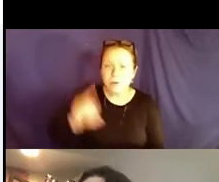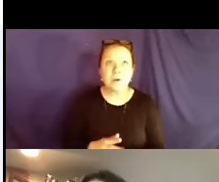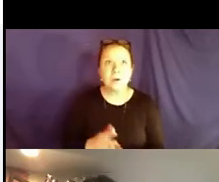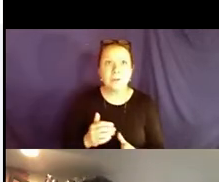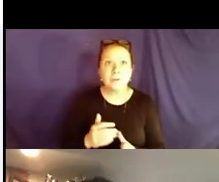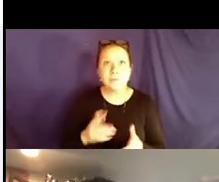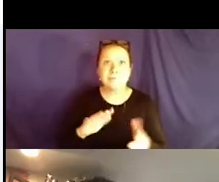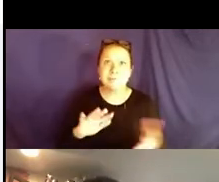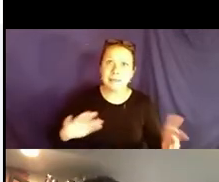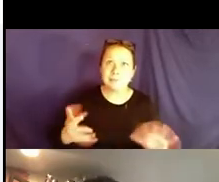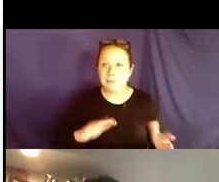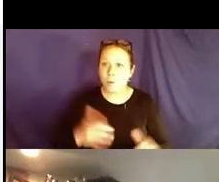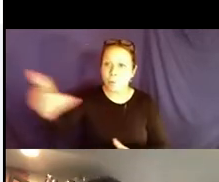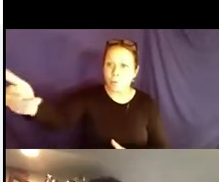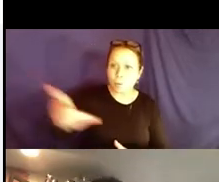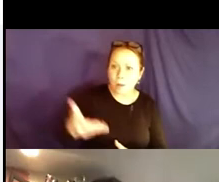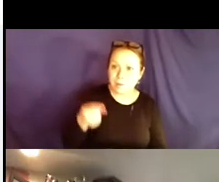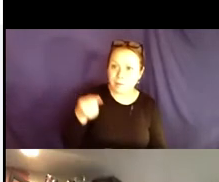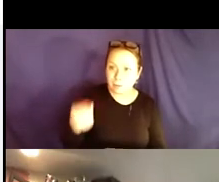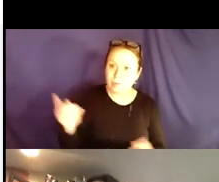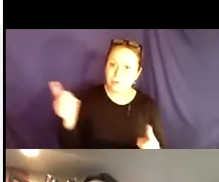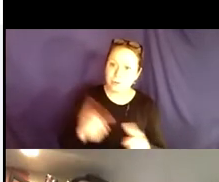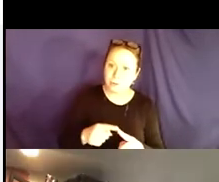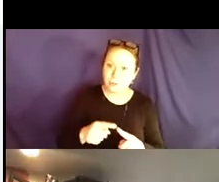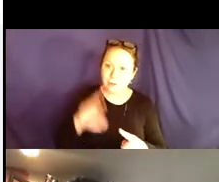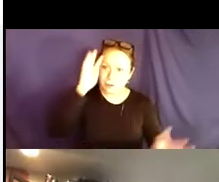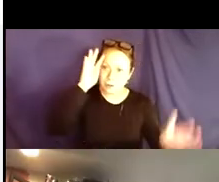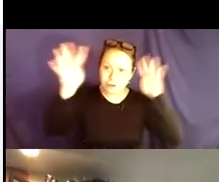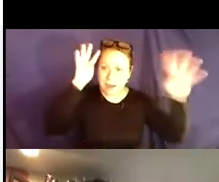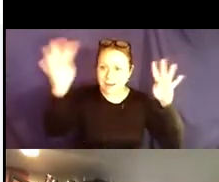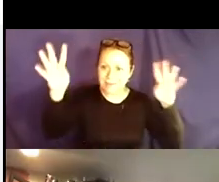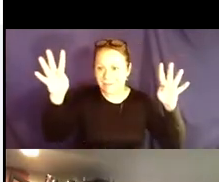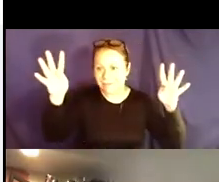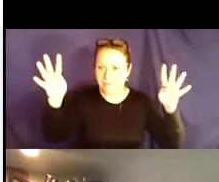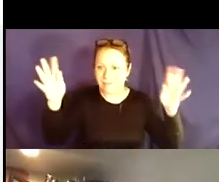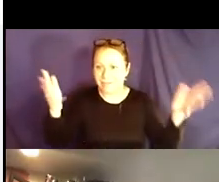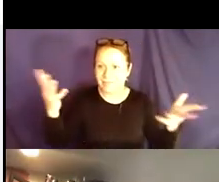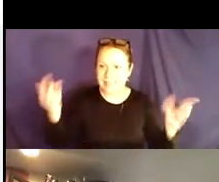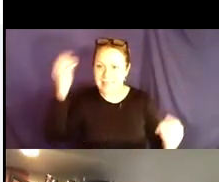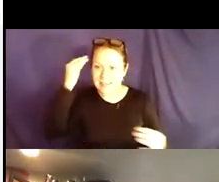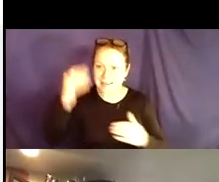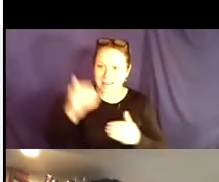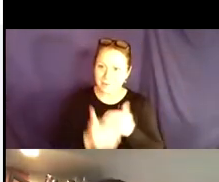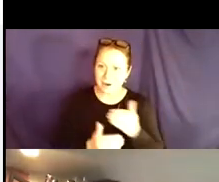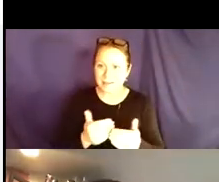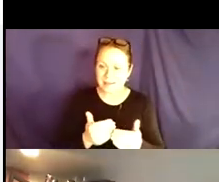Aylssa. This prompt is meant to kind of welcome you